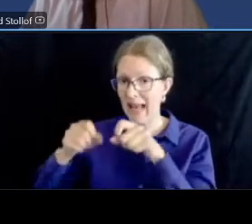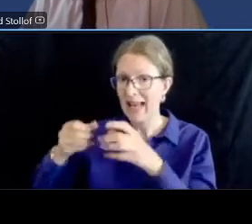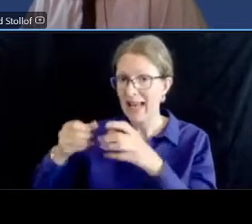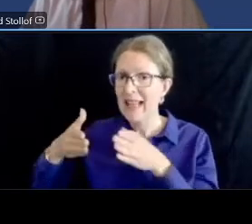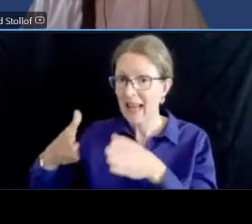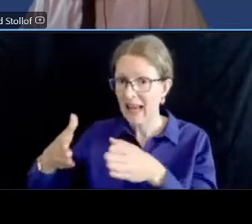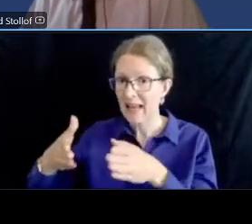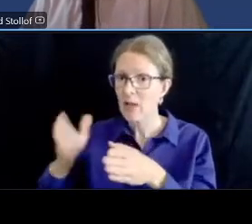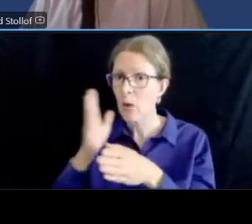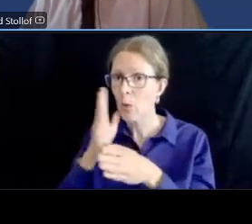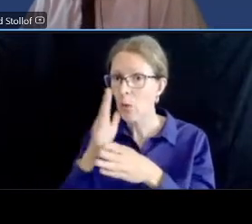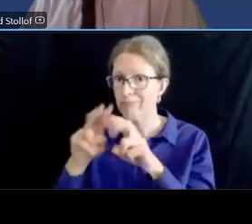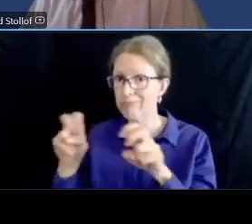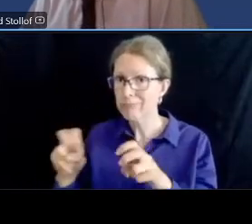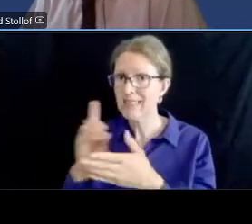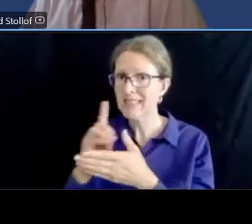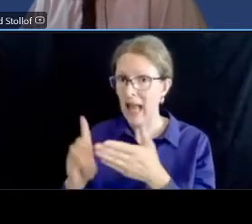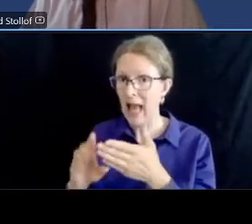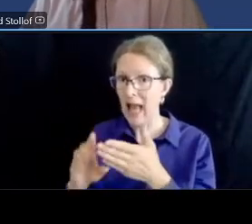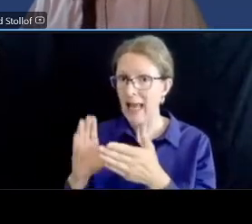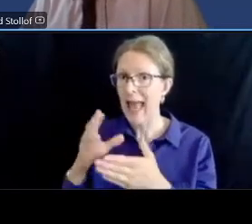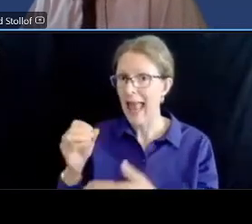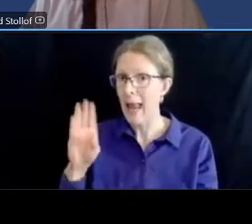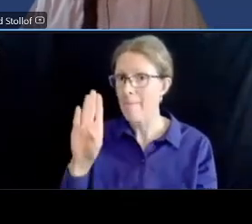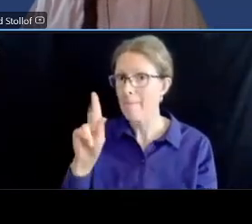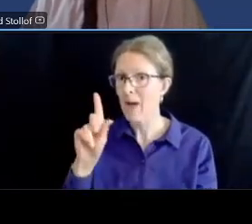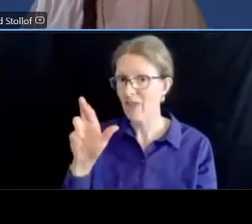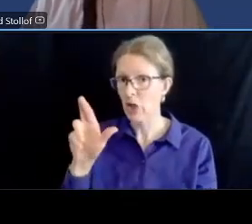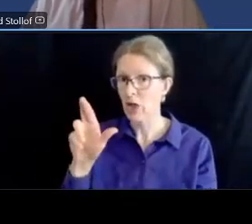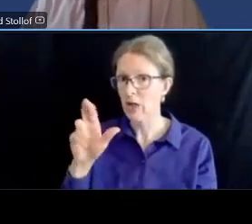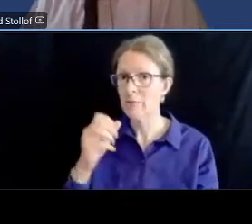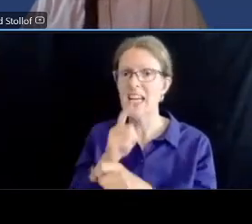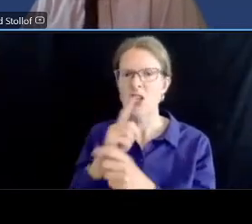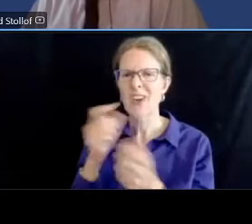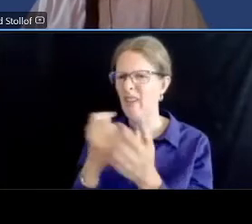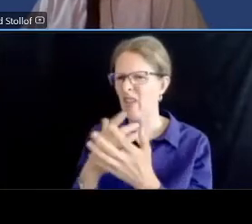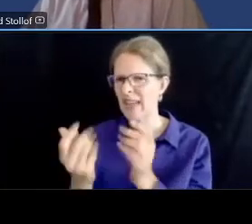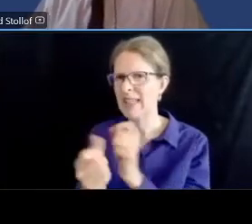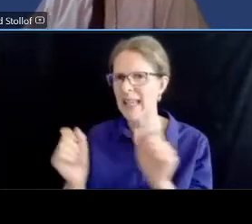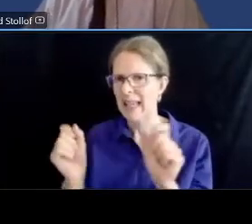to make sure everything is safe and that will happen in the design phase thank you